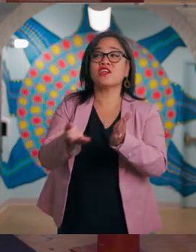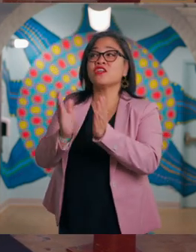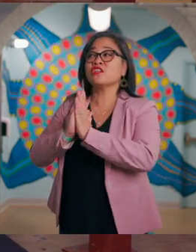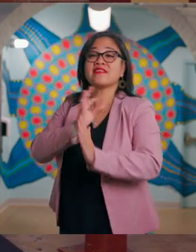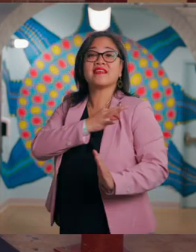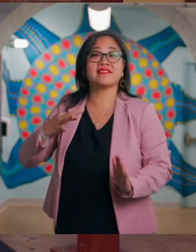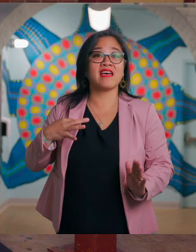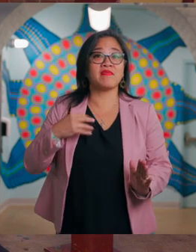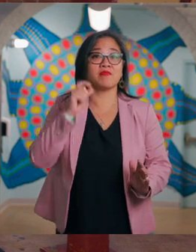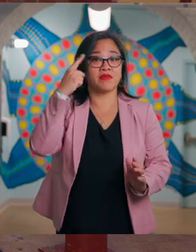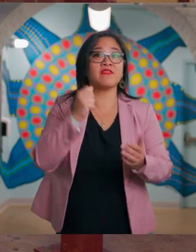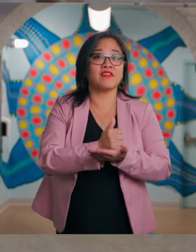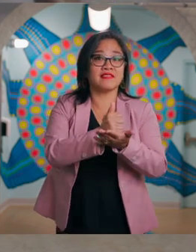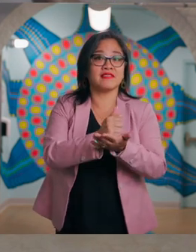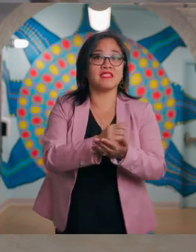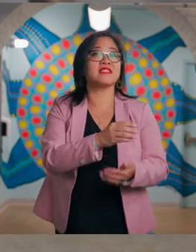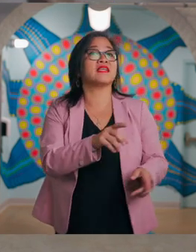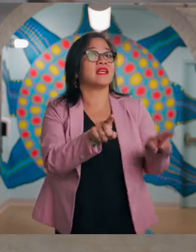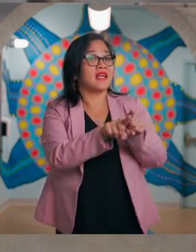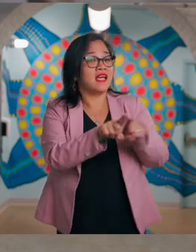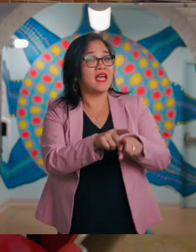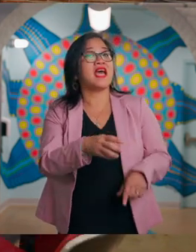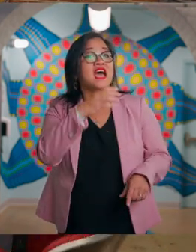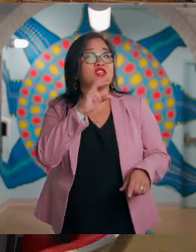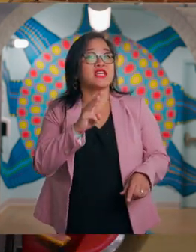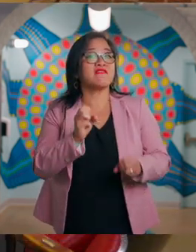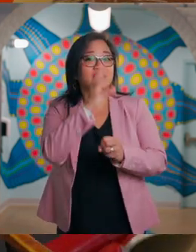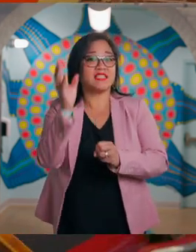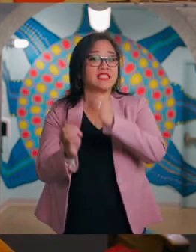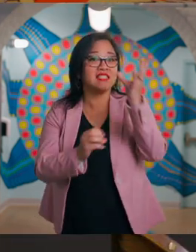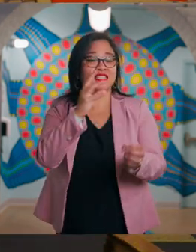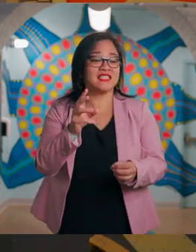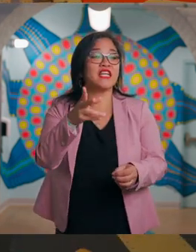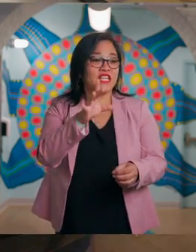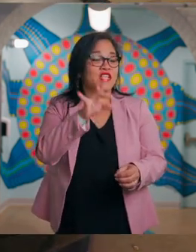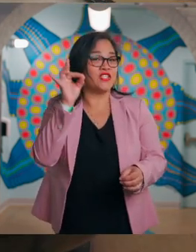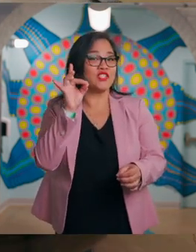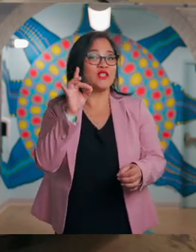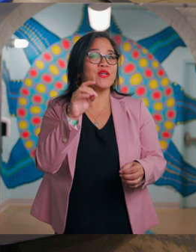just ask a staff member for assistance. A drinking fountain is also located in the Garage.